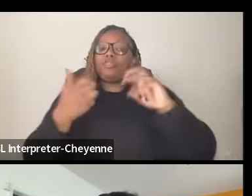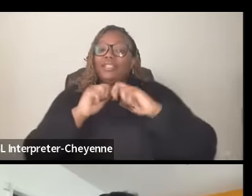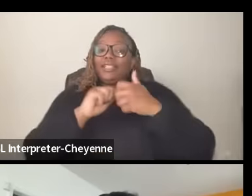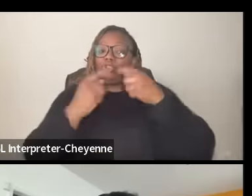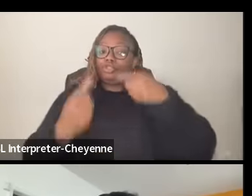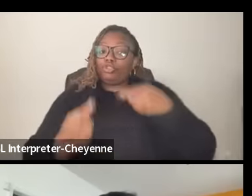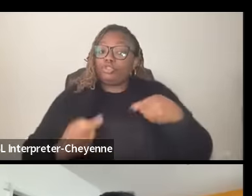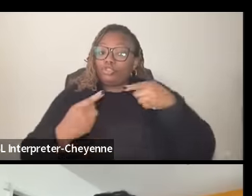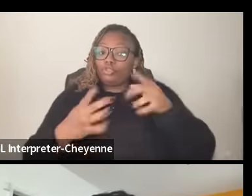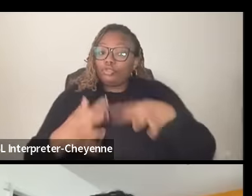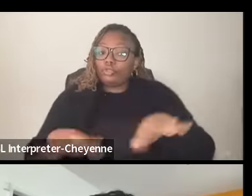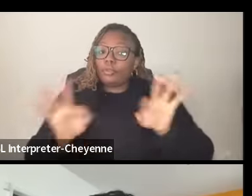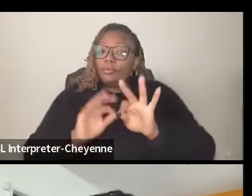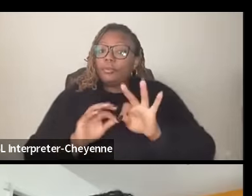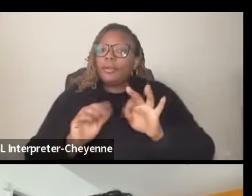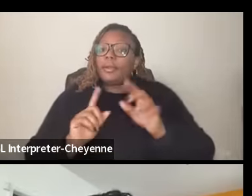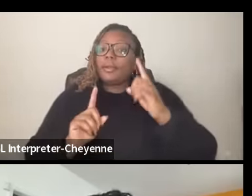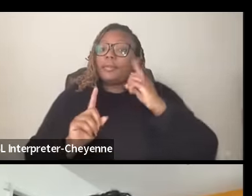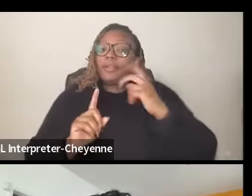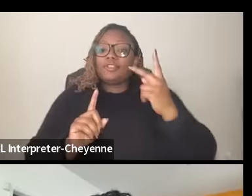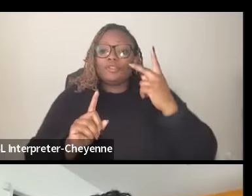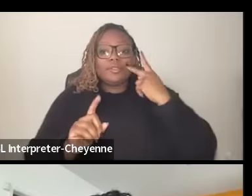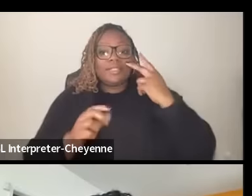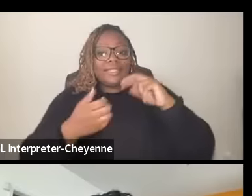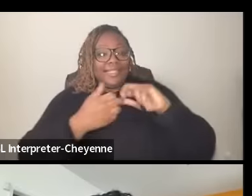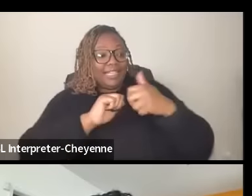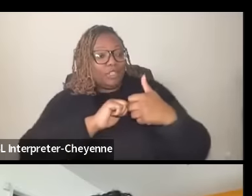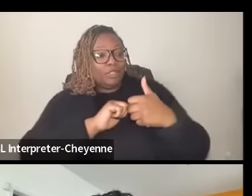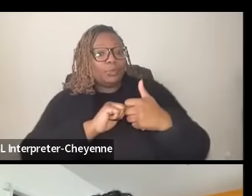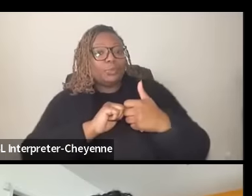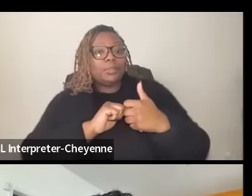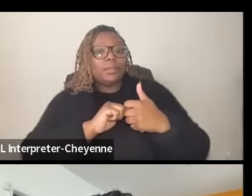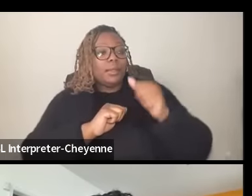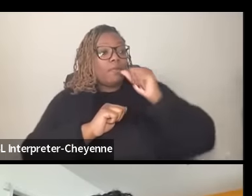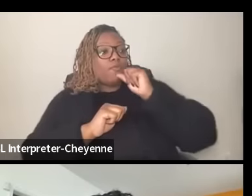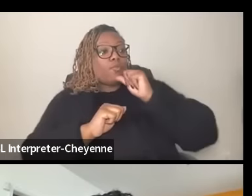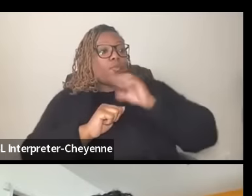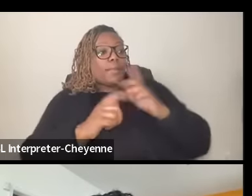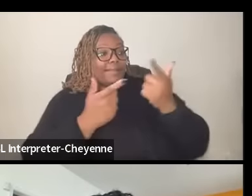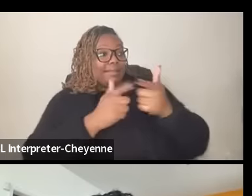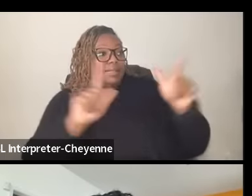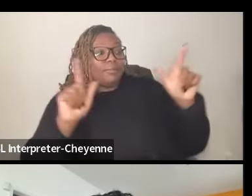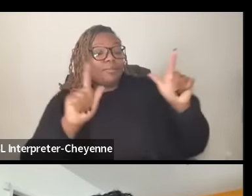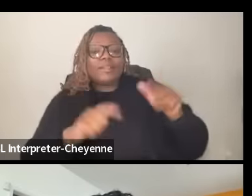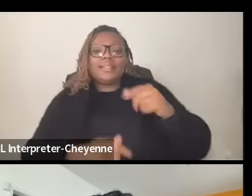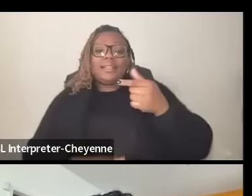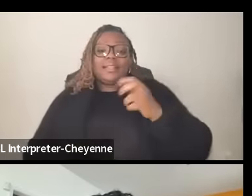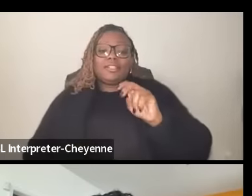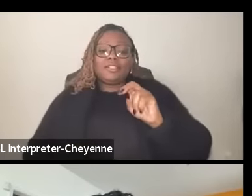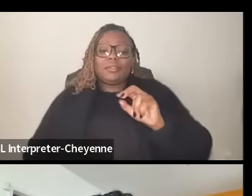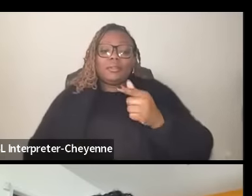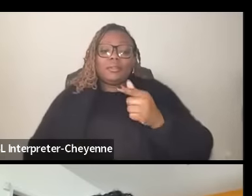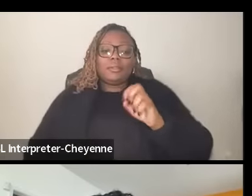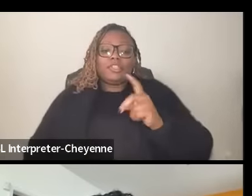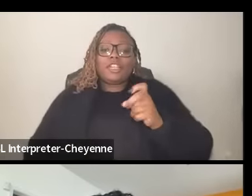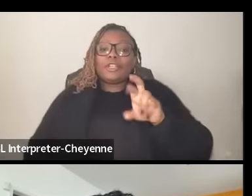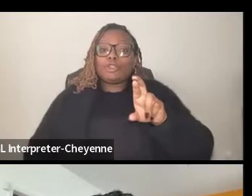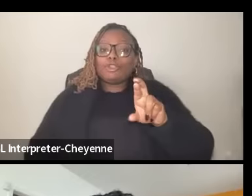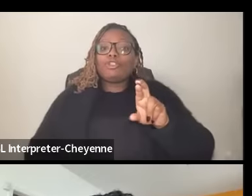because you looking at issues of wom women's Liberation and and gender justice and queer